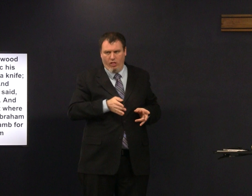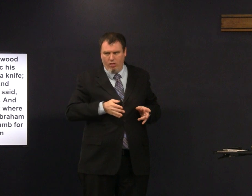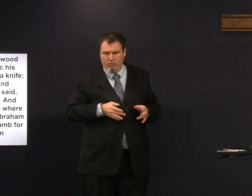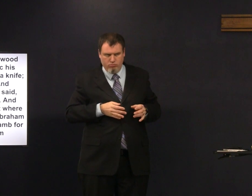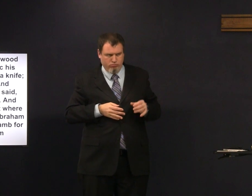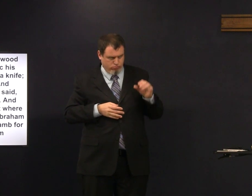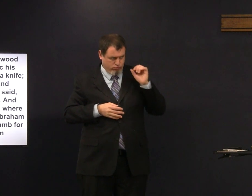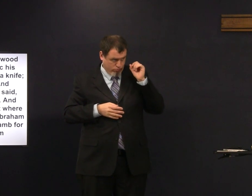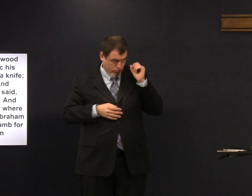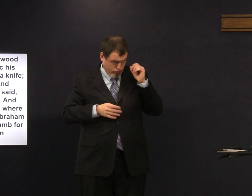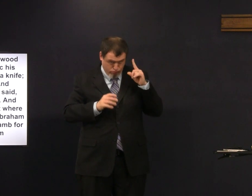God will see that it's done